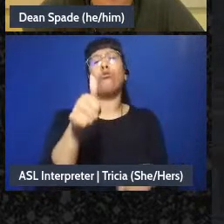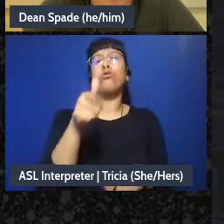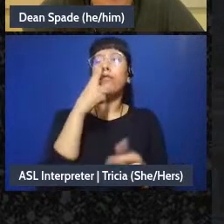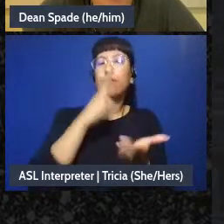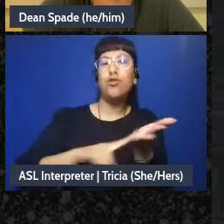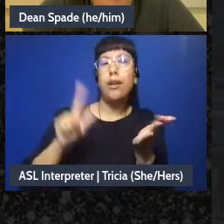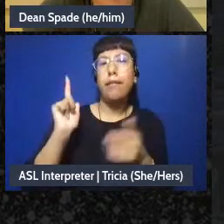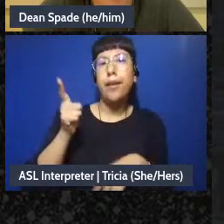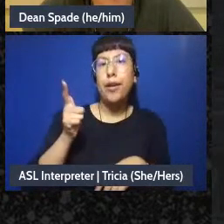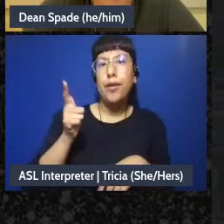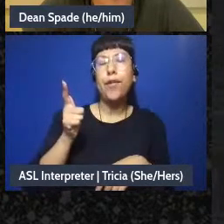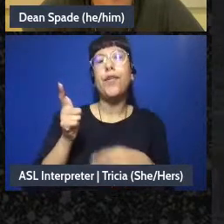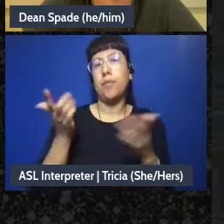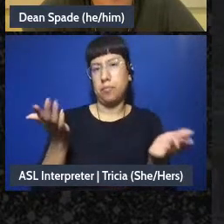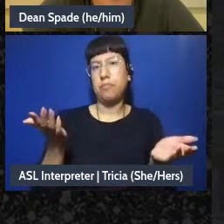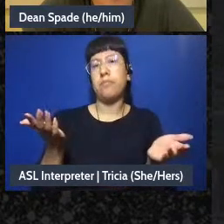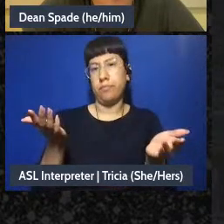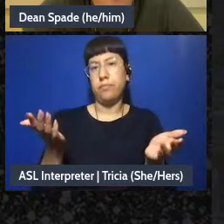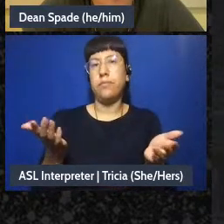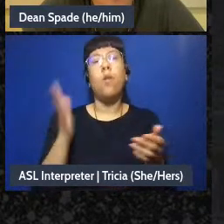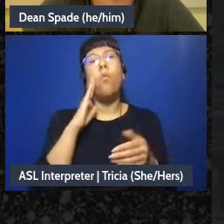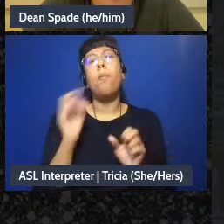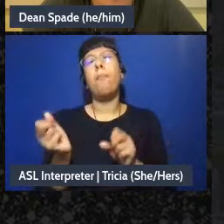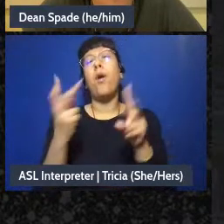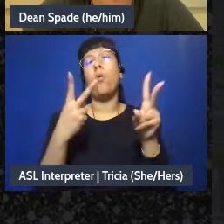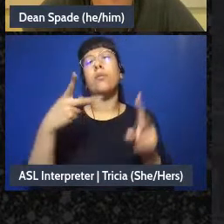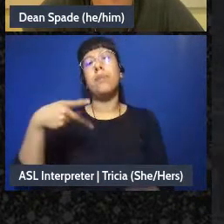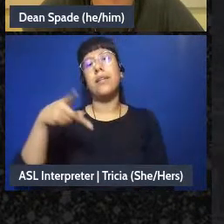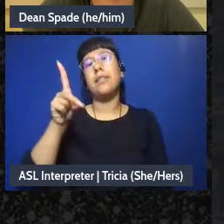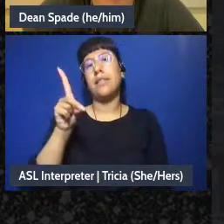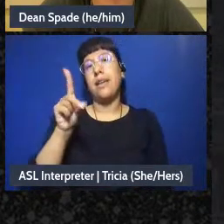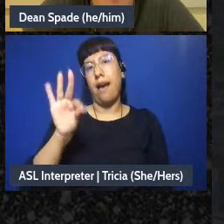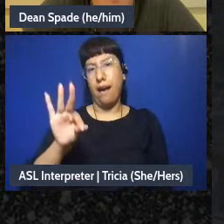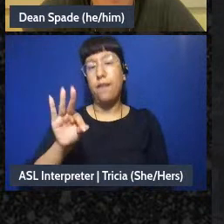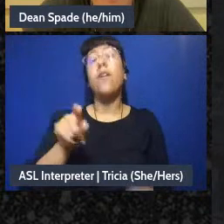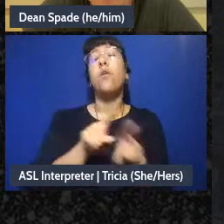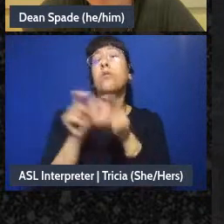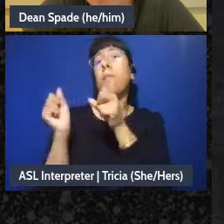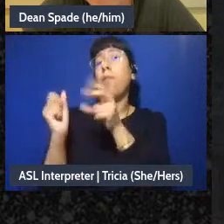um after we'll put the pdf up of all of them and I also posted them to social media last time